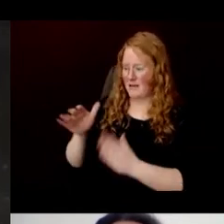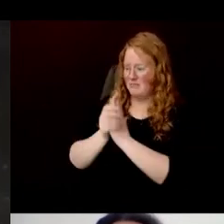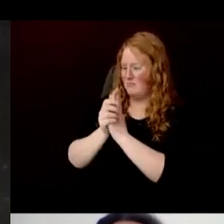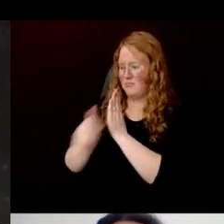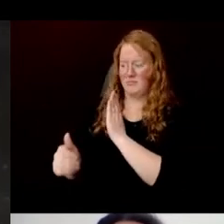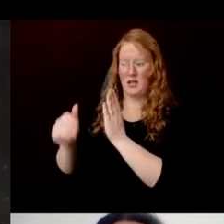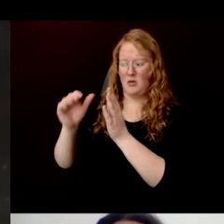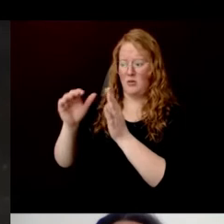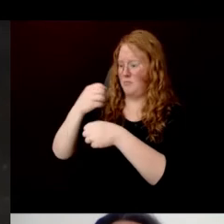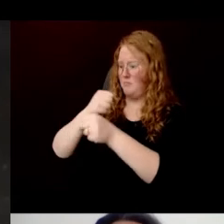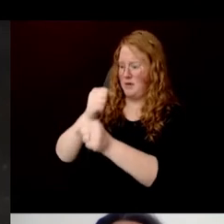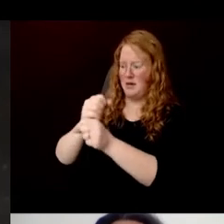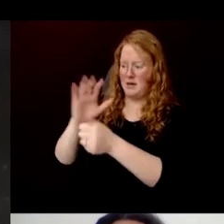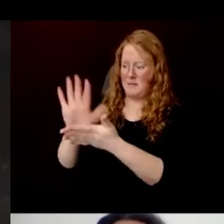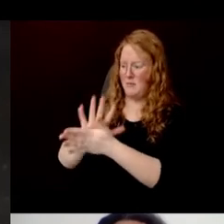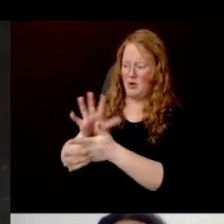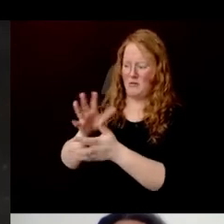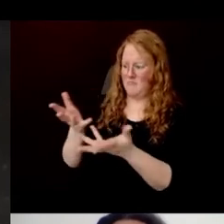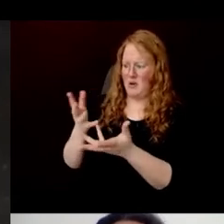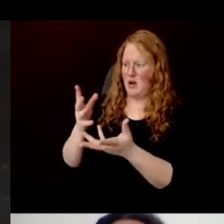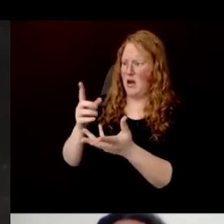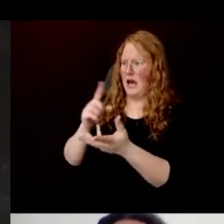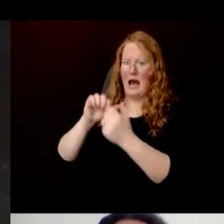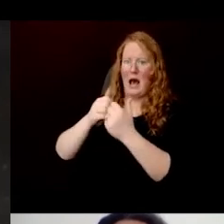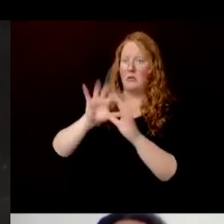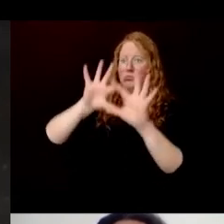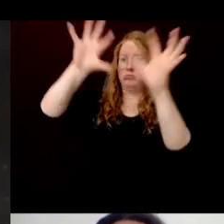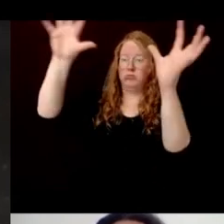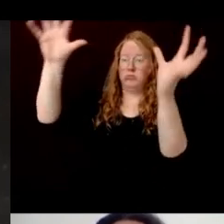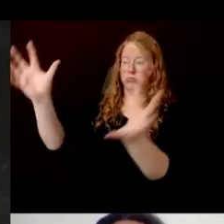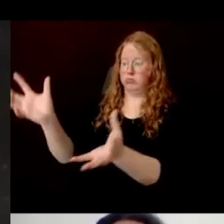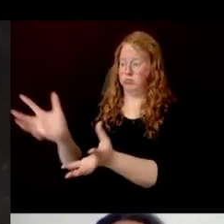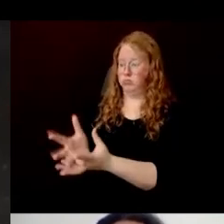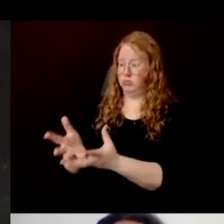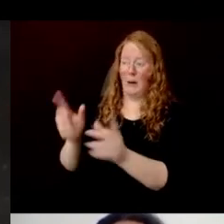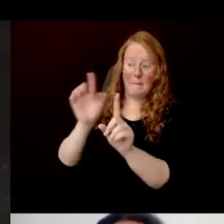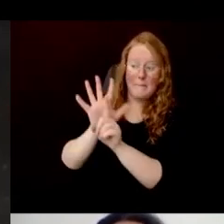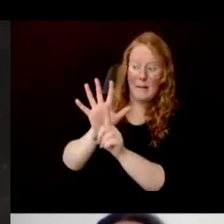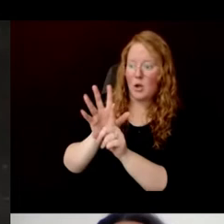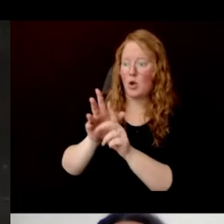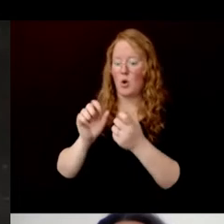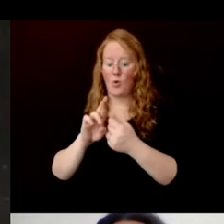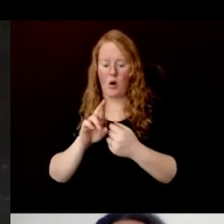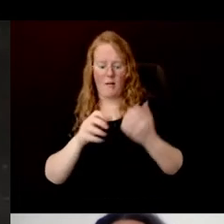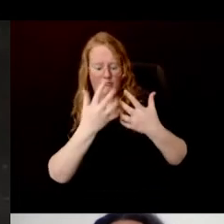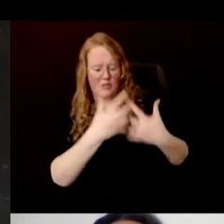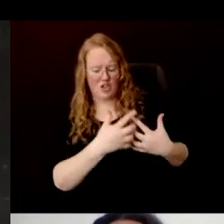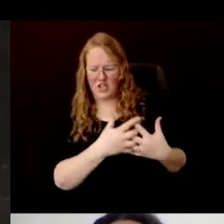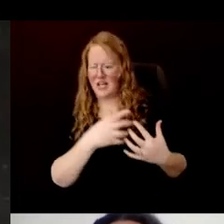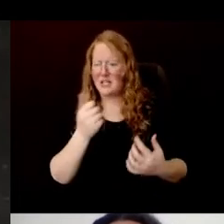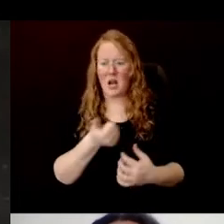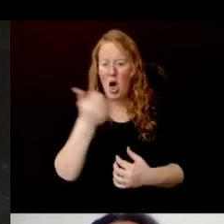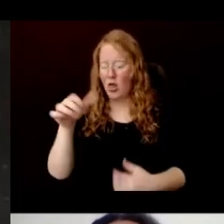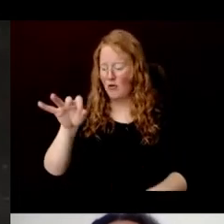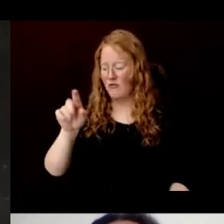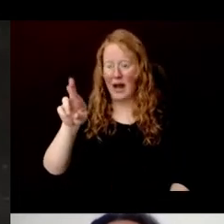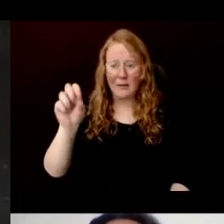Are there machine production factories and any other fibers to manufacturer paper?"